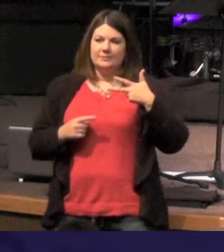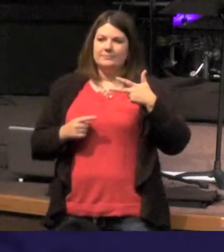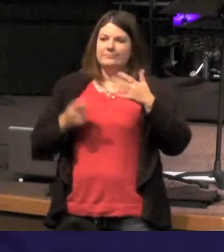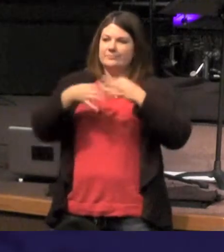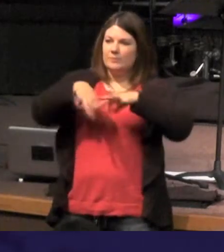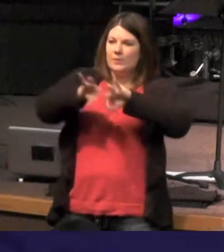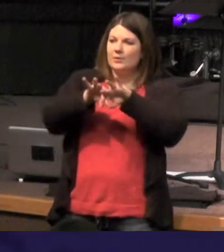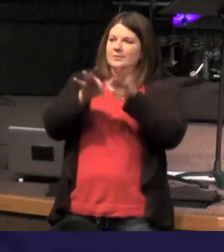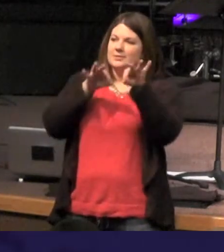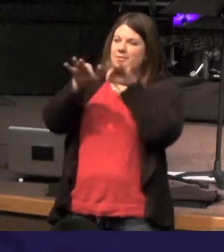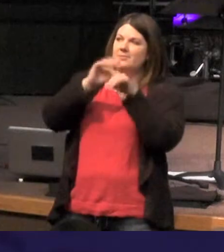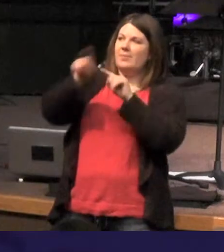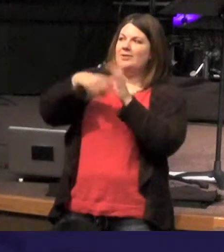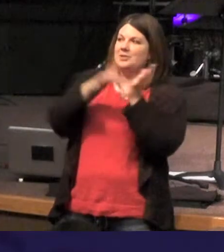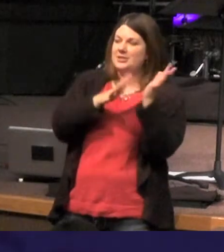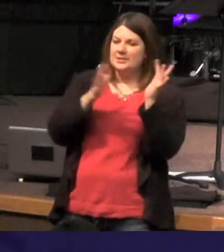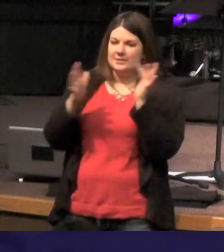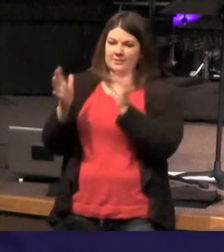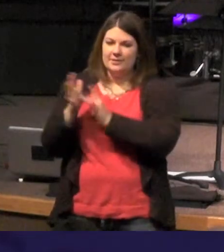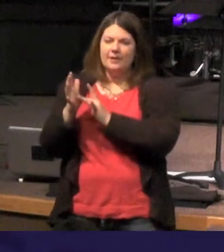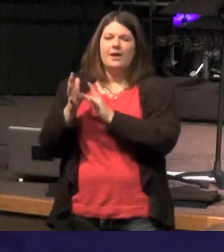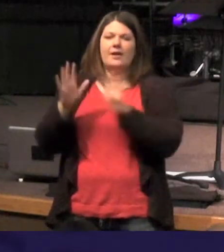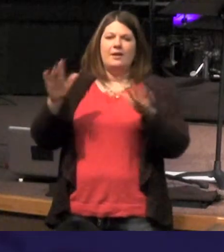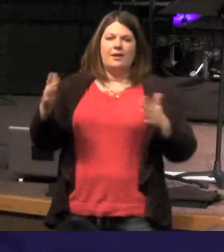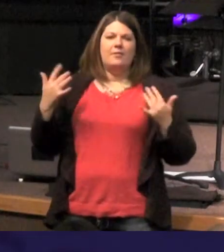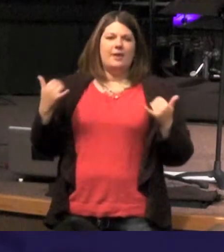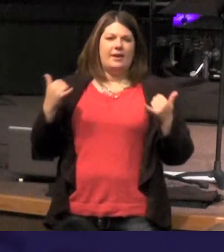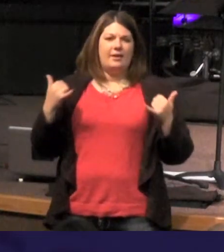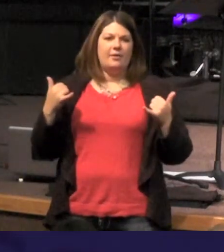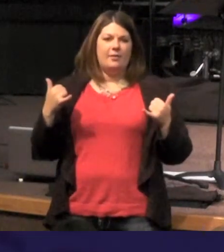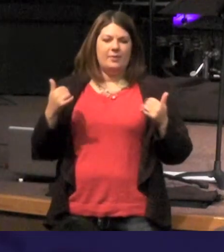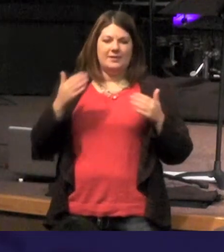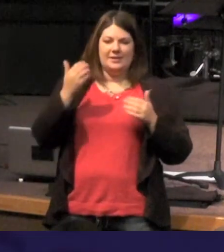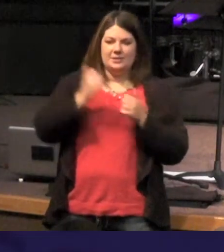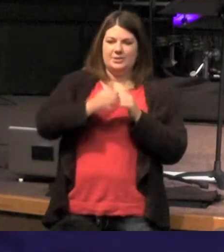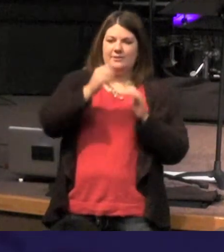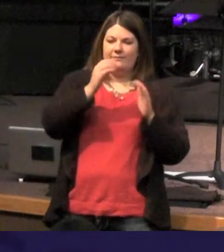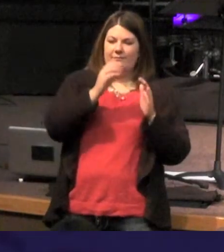of Jesus and I want to stop and take these one by one - phrase by phrase - three phrases